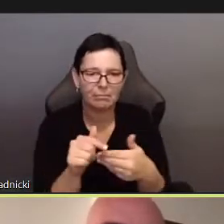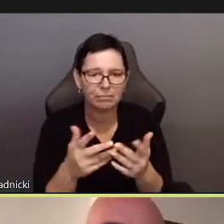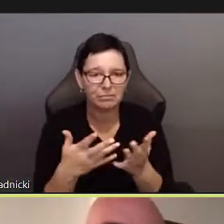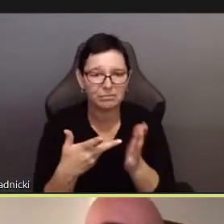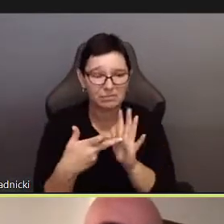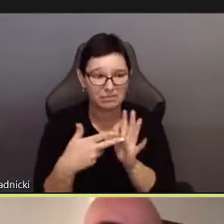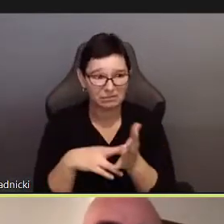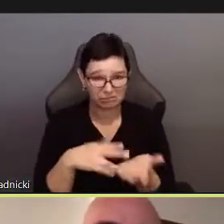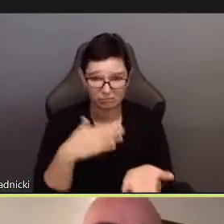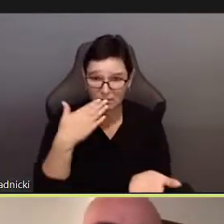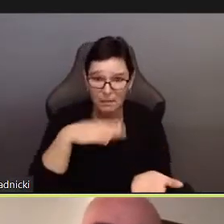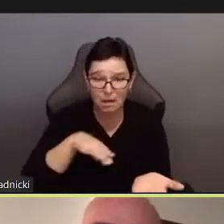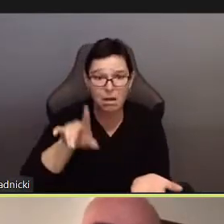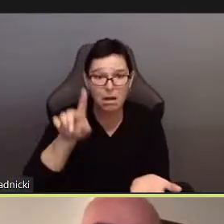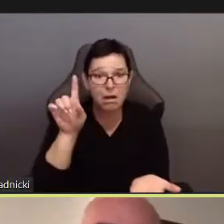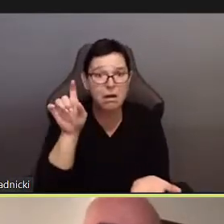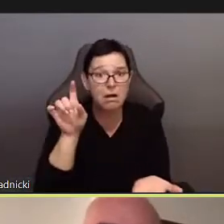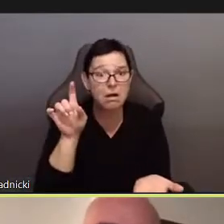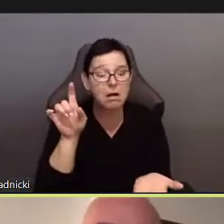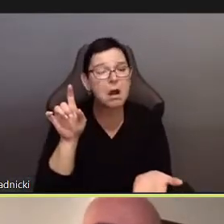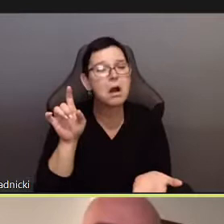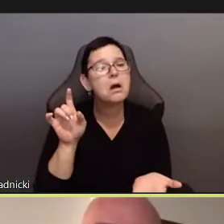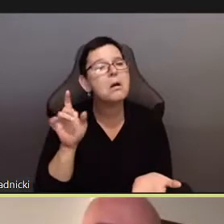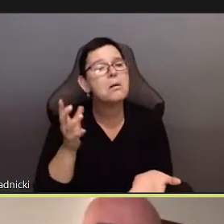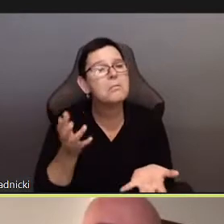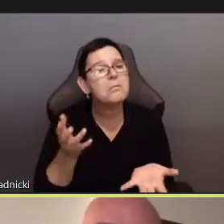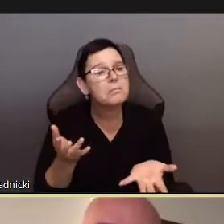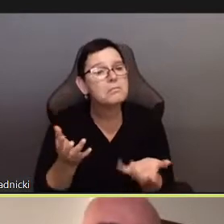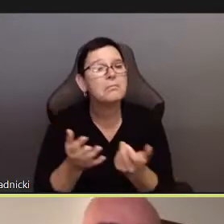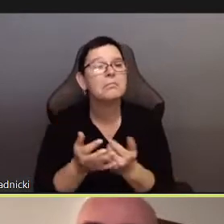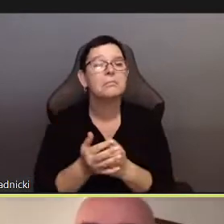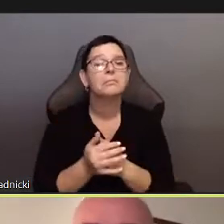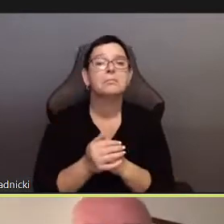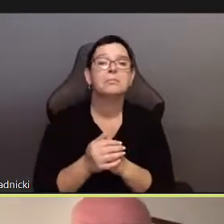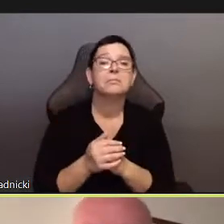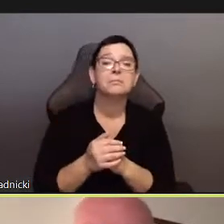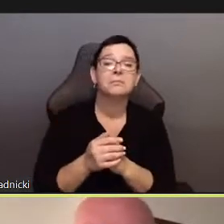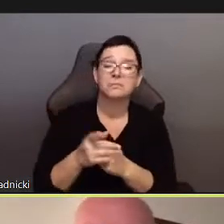To be left out, not of the pandemic but to be left out in the pandemic.